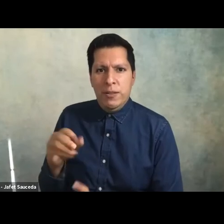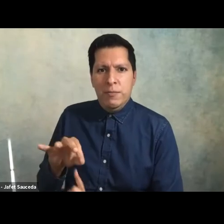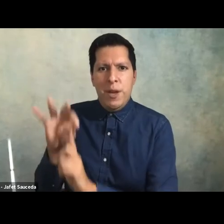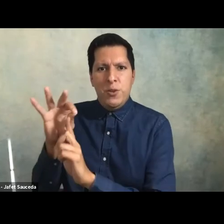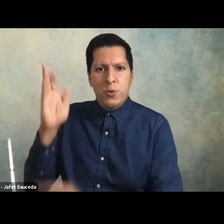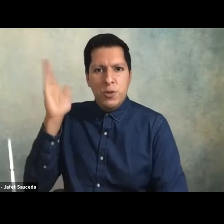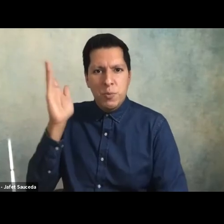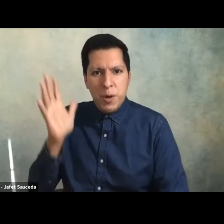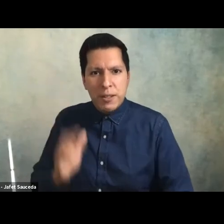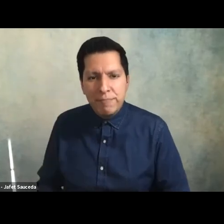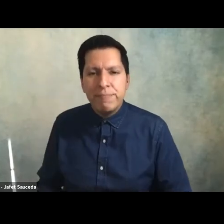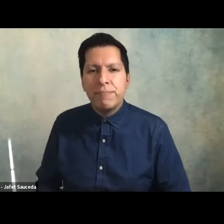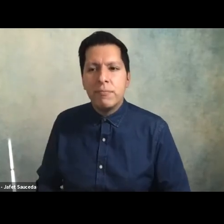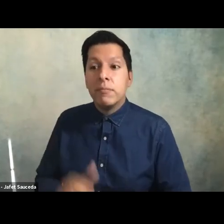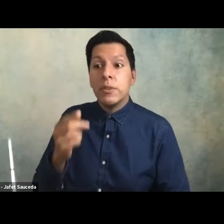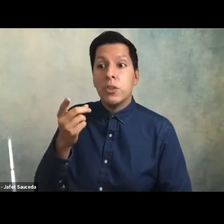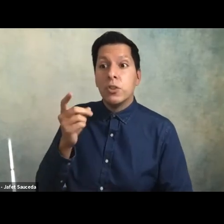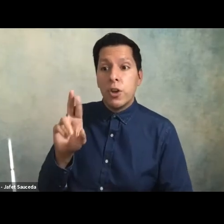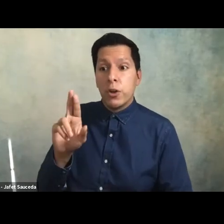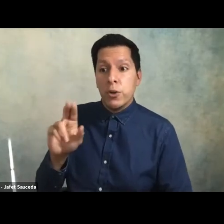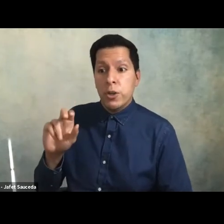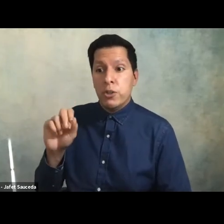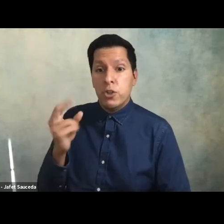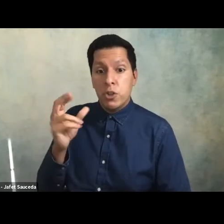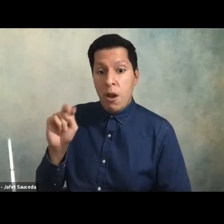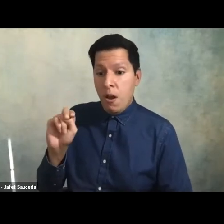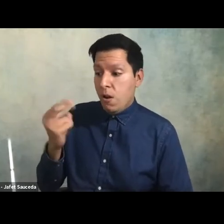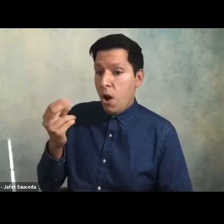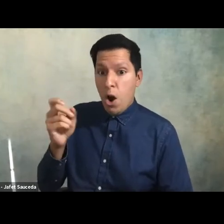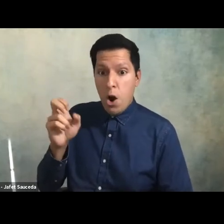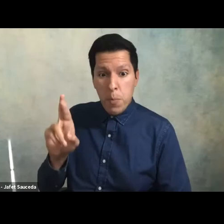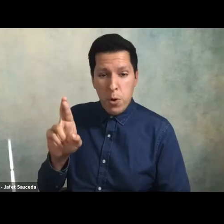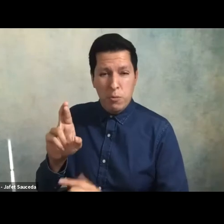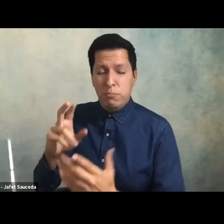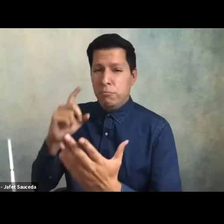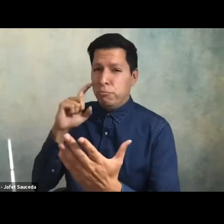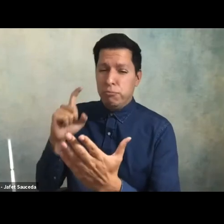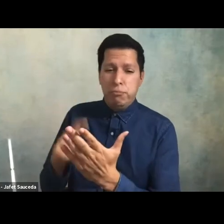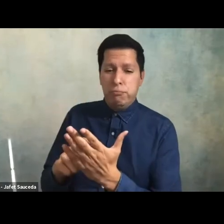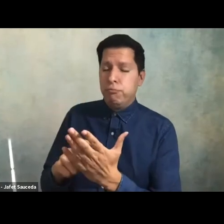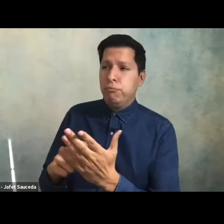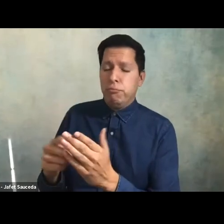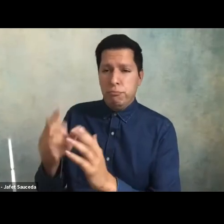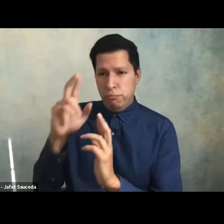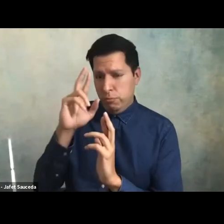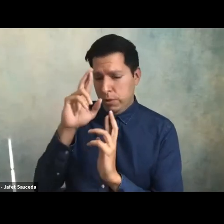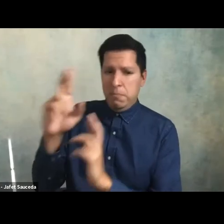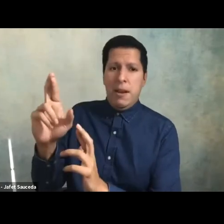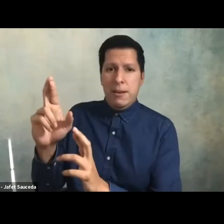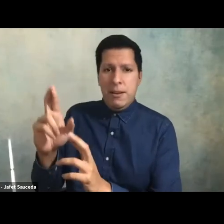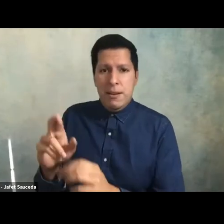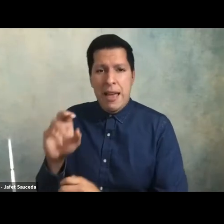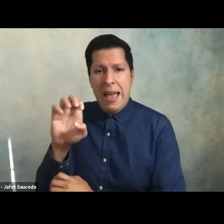dr Shaun harper is one of the nation's most highly respected racial equity experts he is a provost